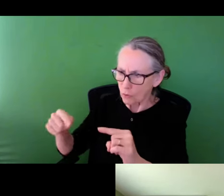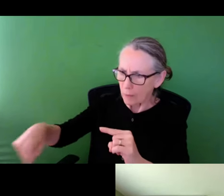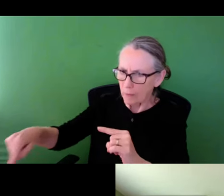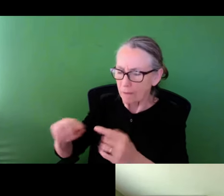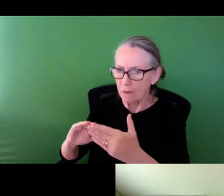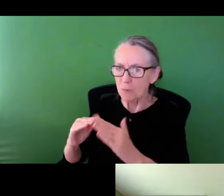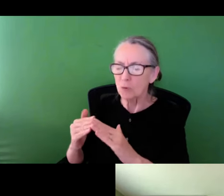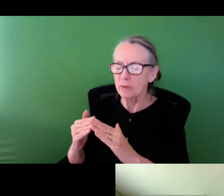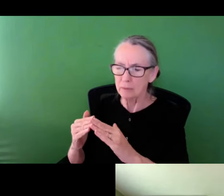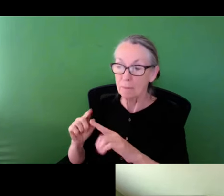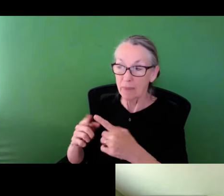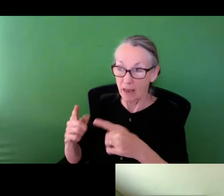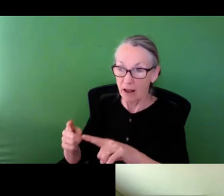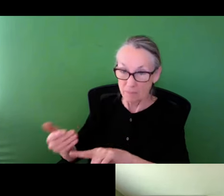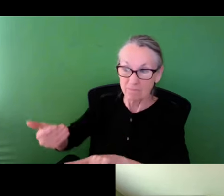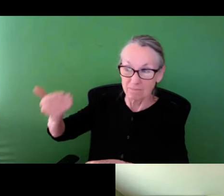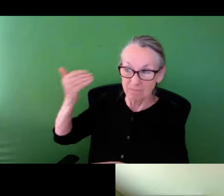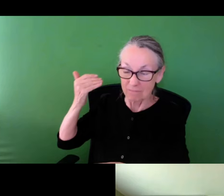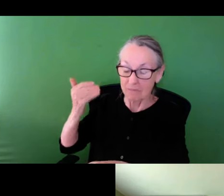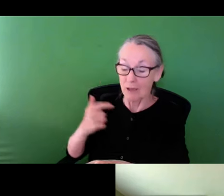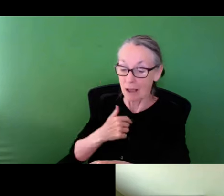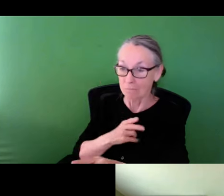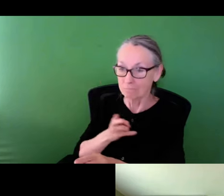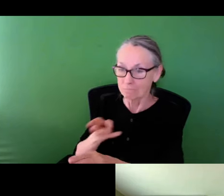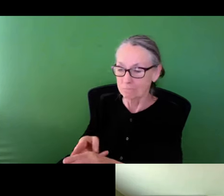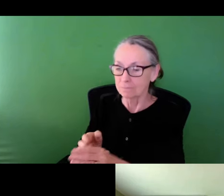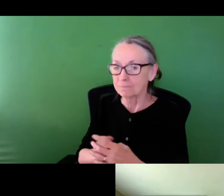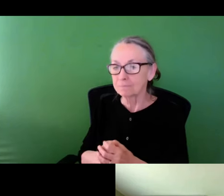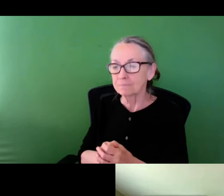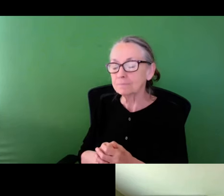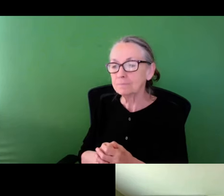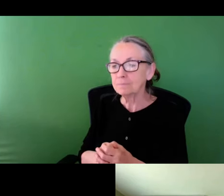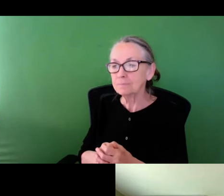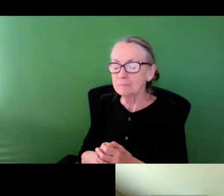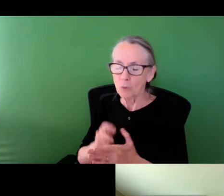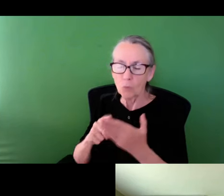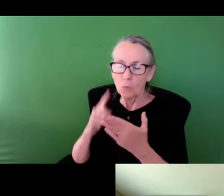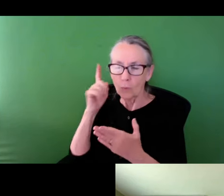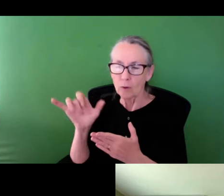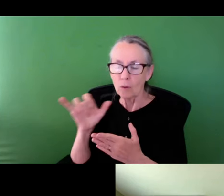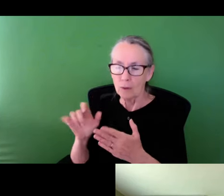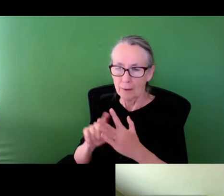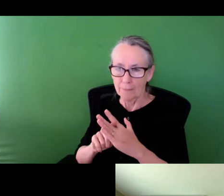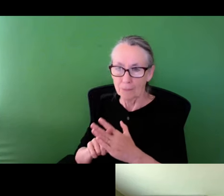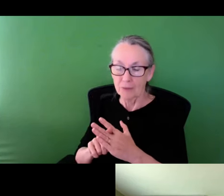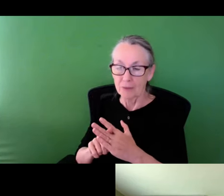the same instructive work that they had experienced prior to our relationship. And so, immediately that's what it looked like